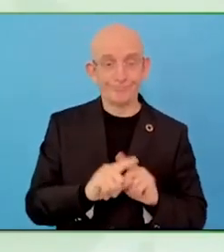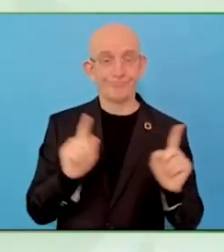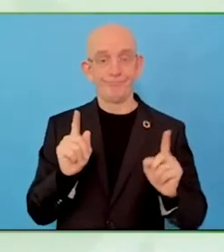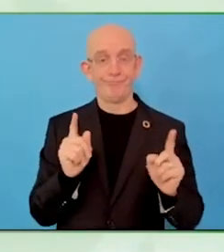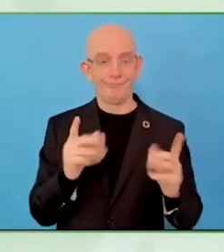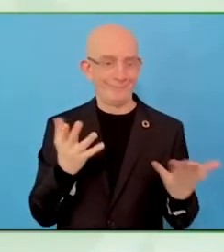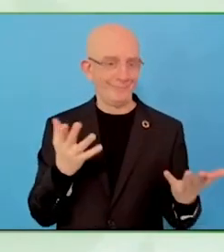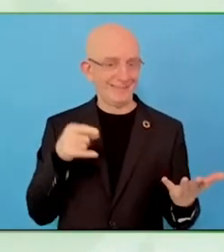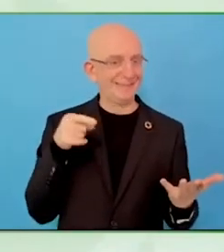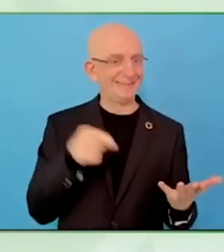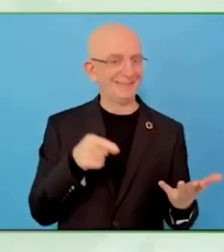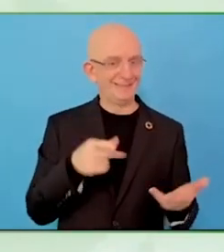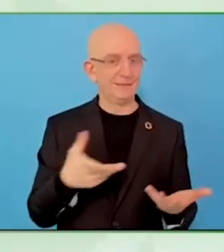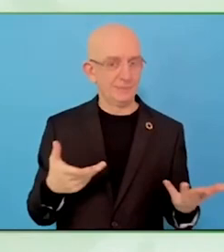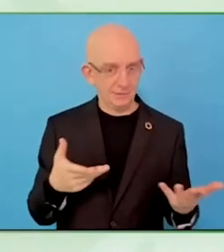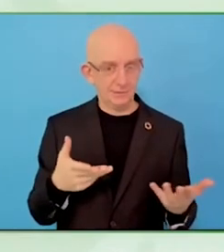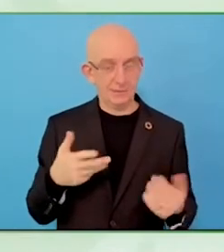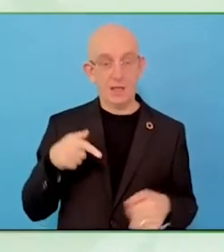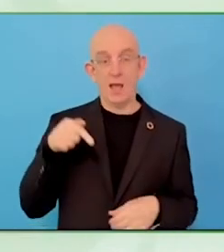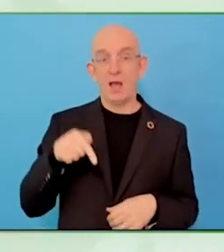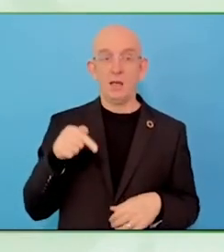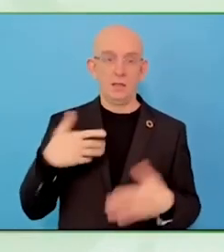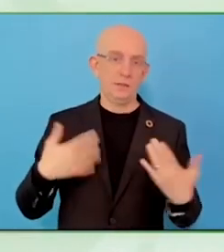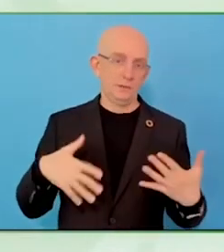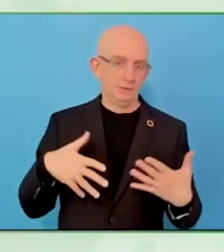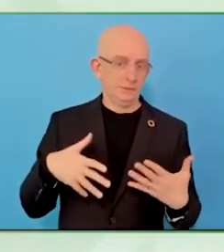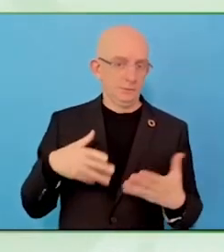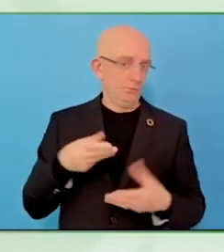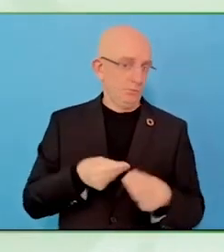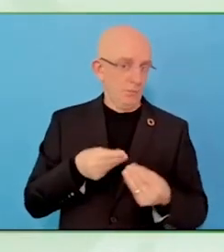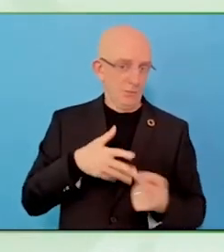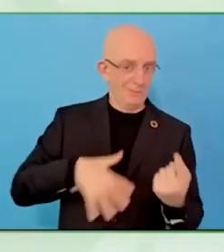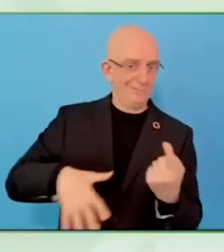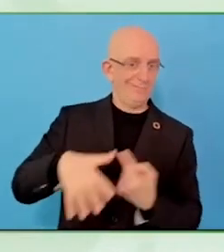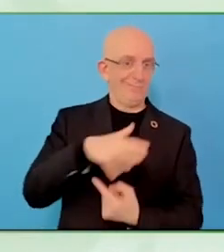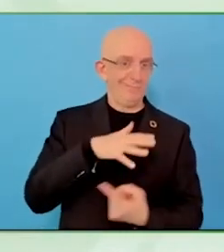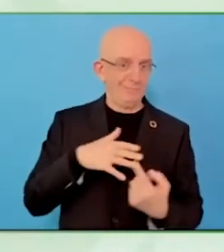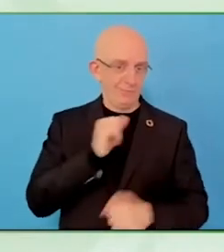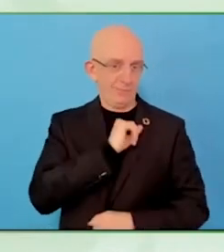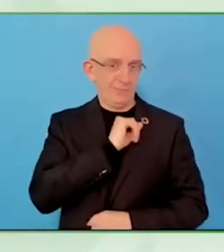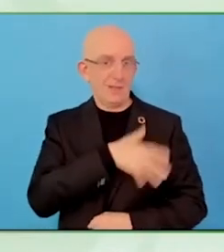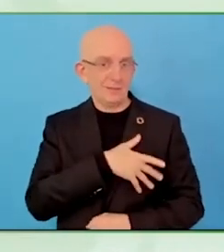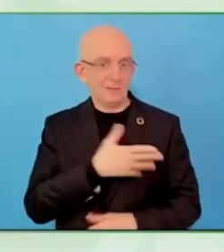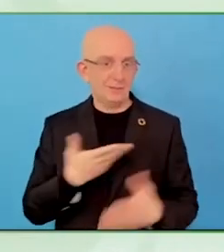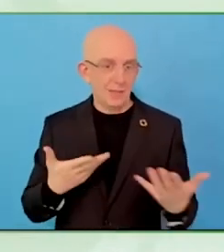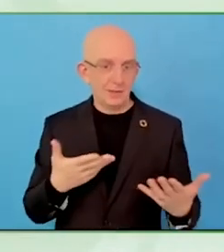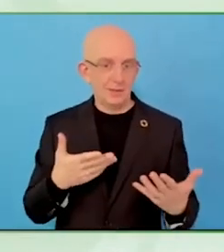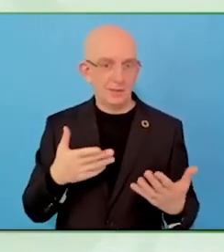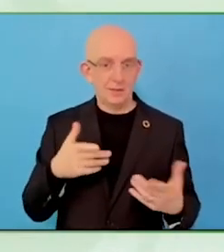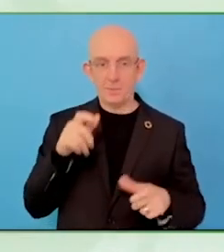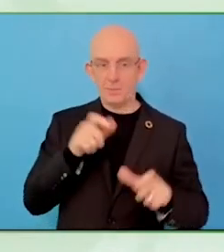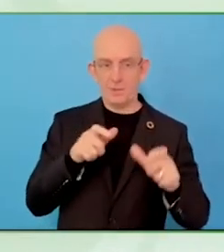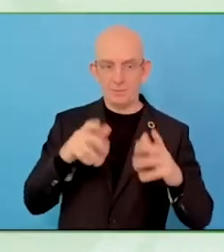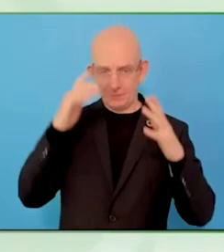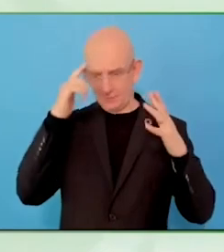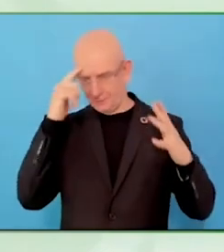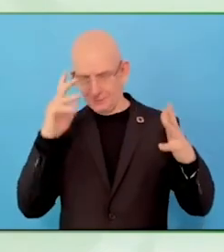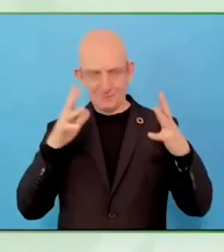is really struggling to provide basic needs for people with disabilities and without disabilities, because we are under